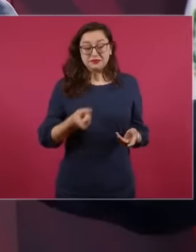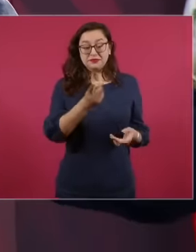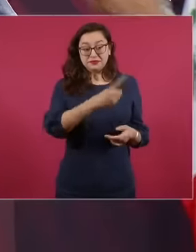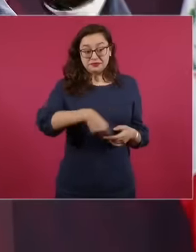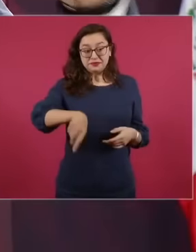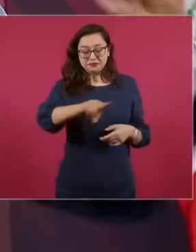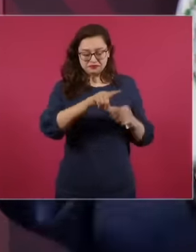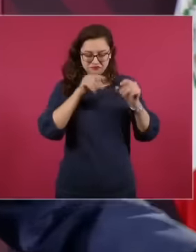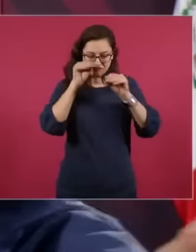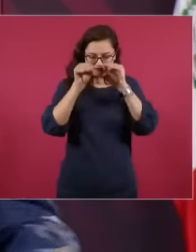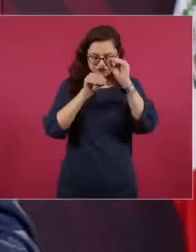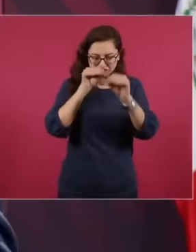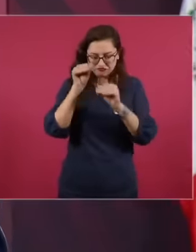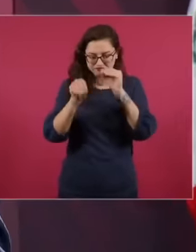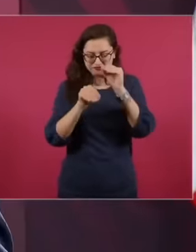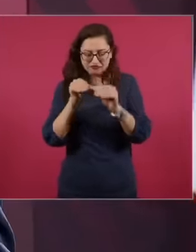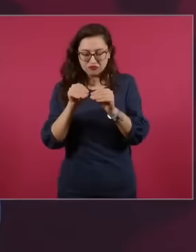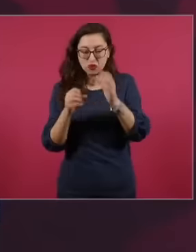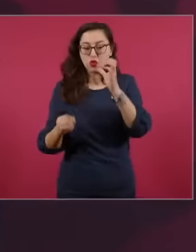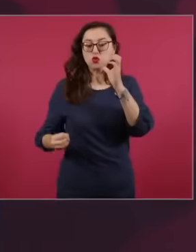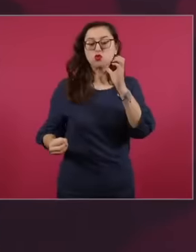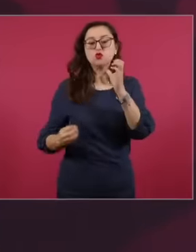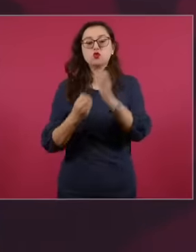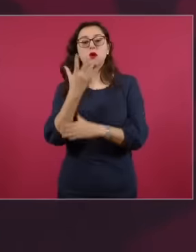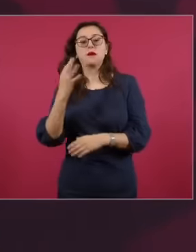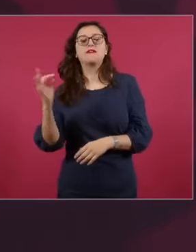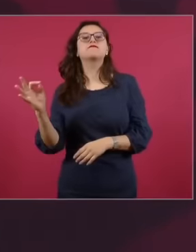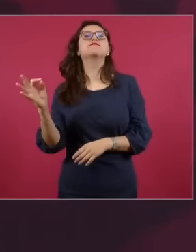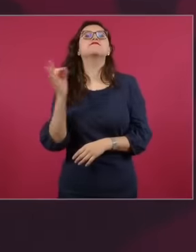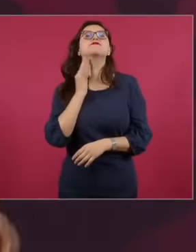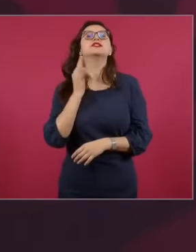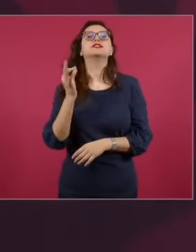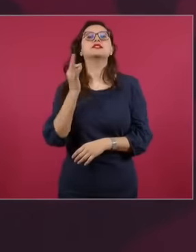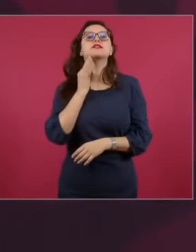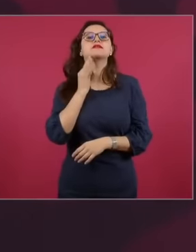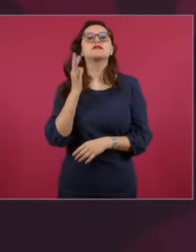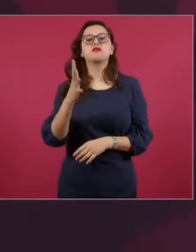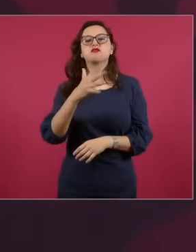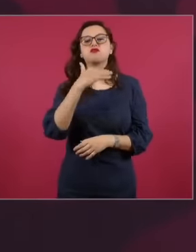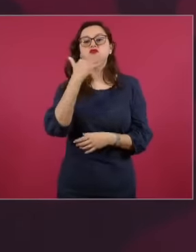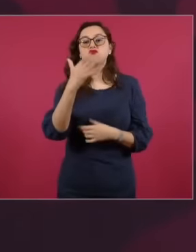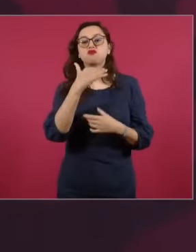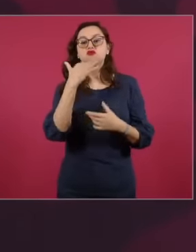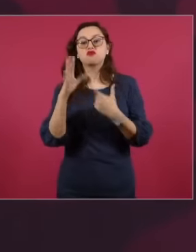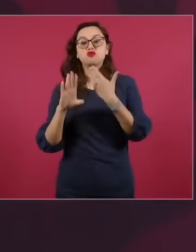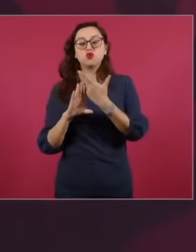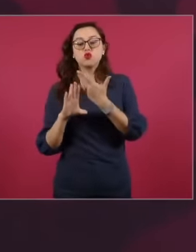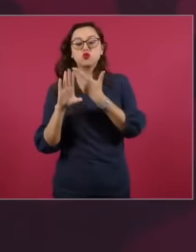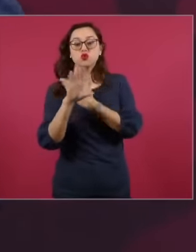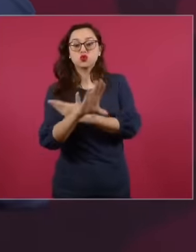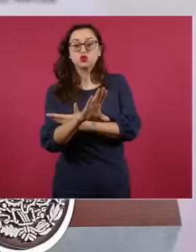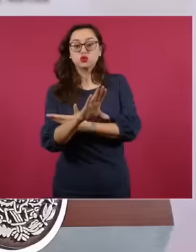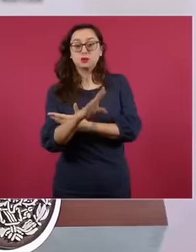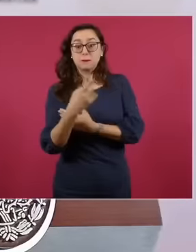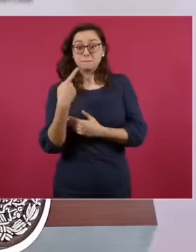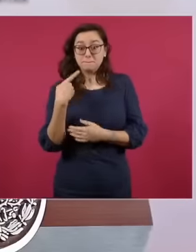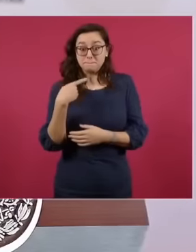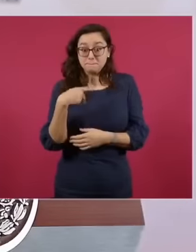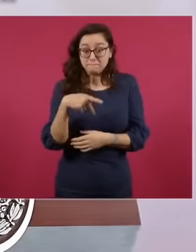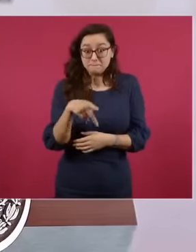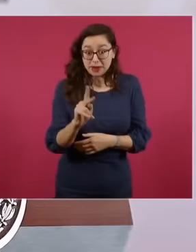anti-corruption prosecutor's office but not it was a crime